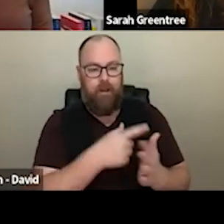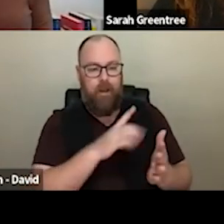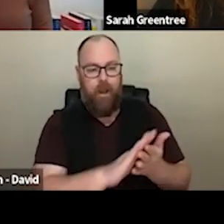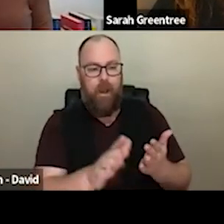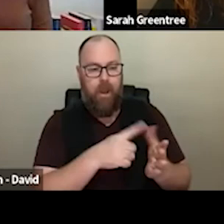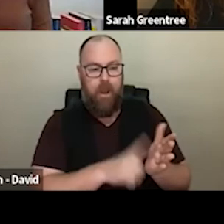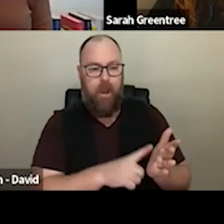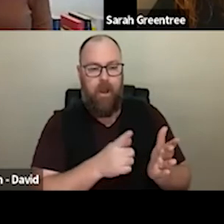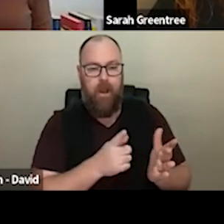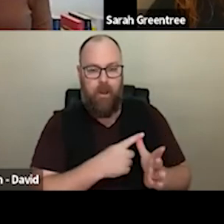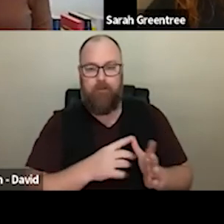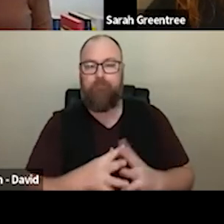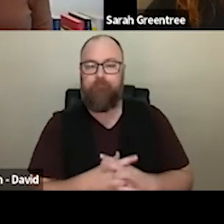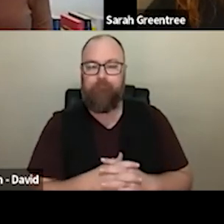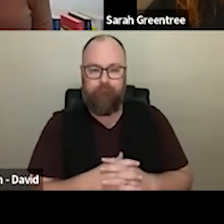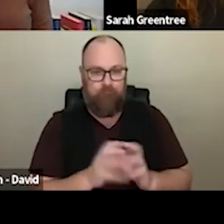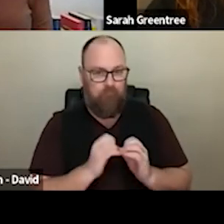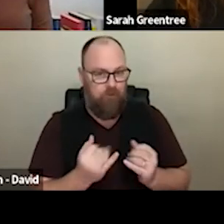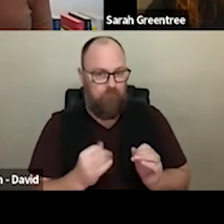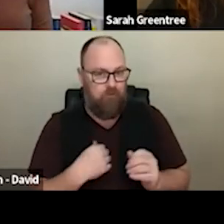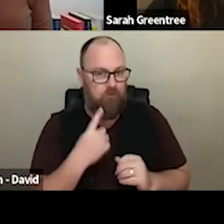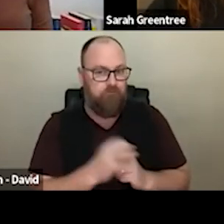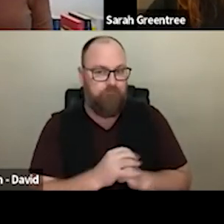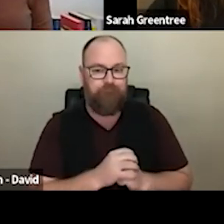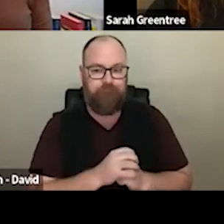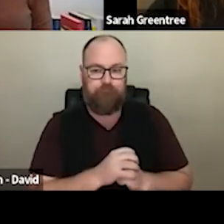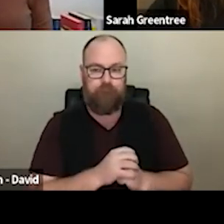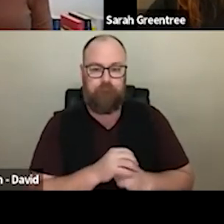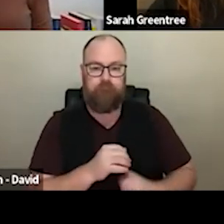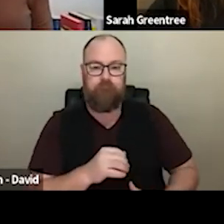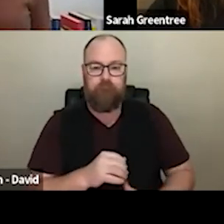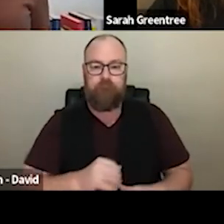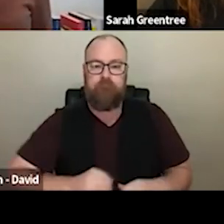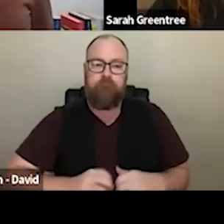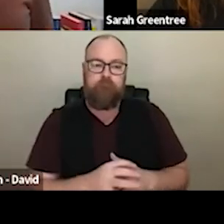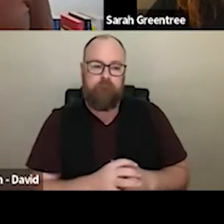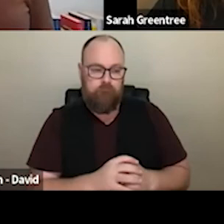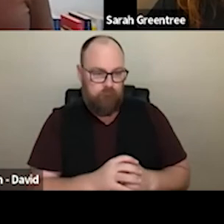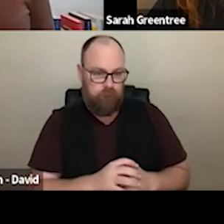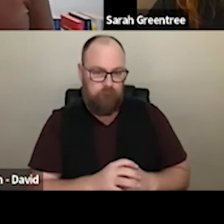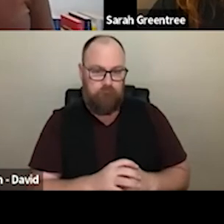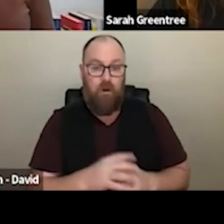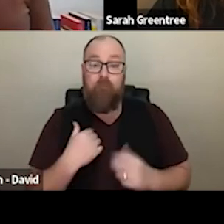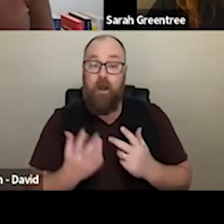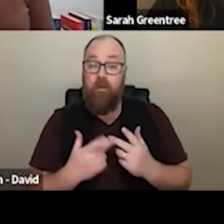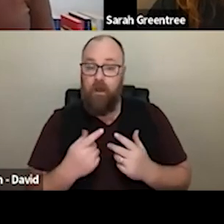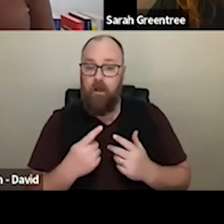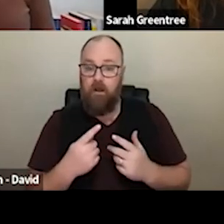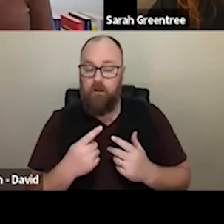That is fun. Thanks, thanks, Trish. There's a question from another. Anonymous attendee. Thank you Trish, there is a question from another anonymous attendee , if you are specifically a company If you are specifically a company that makes live performance. What other streams of income